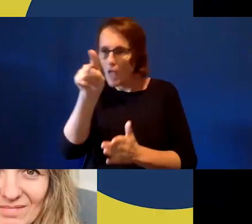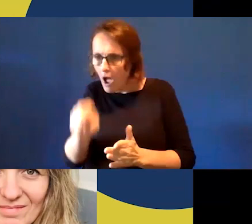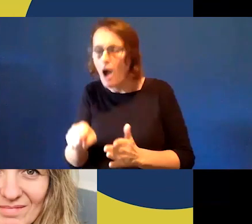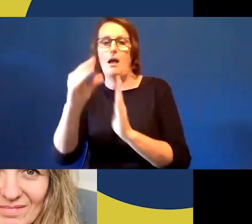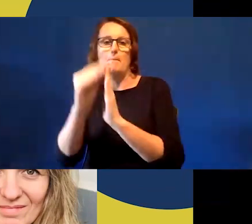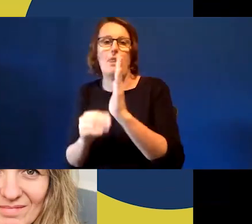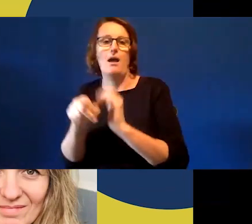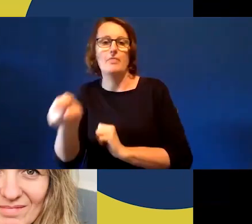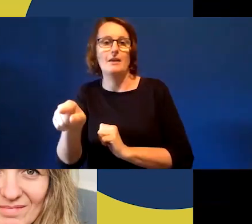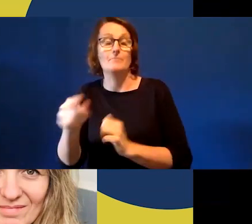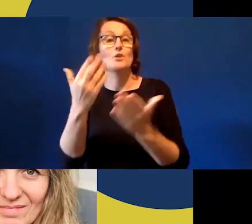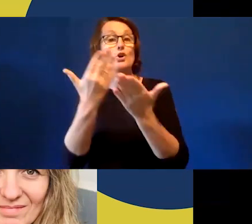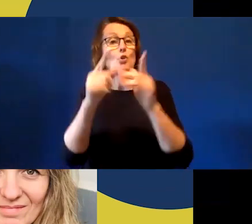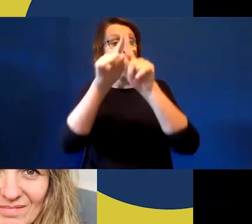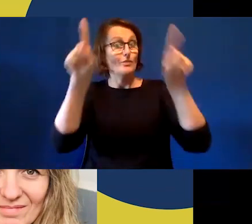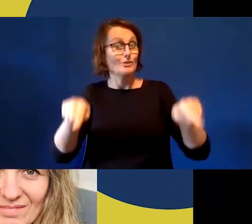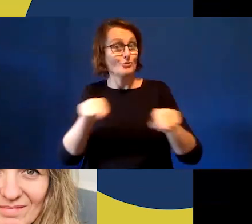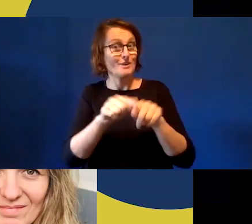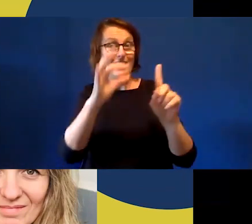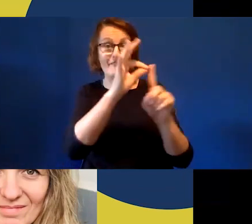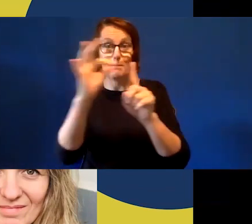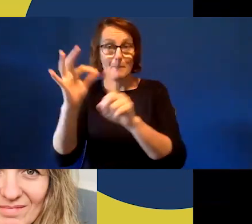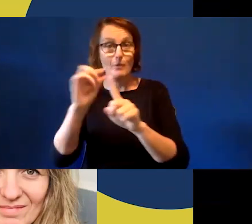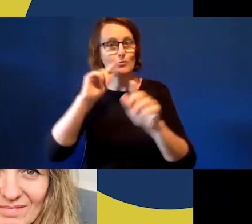on-screen is a PowerPoint slide to introduce our guest speaker. There